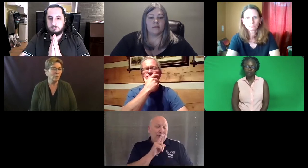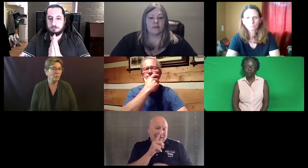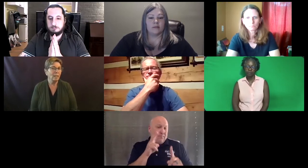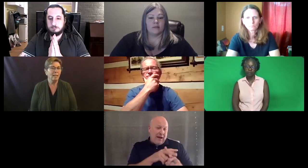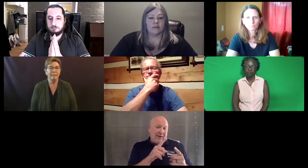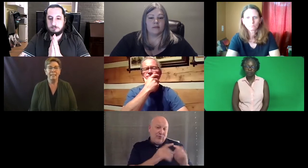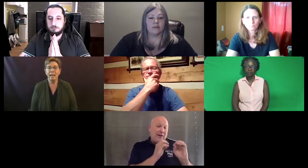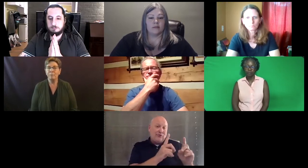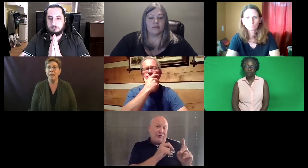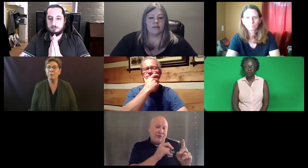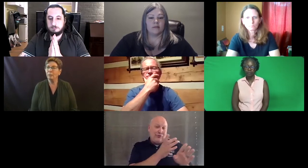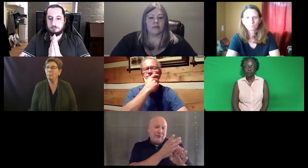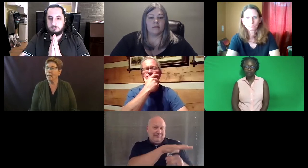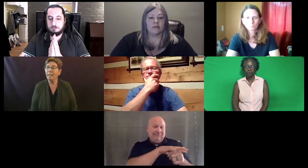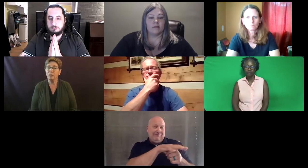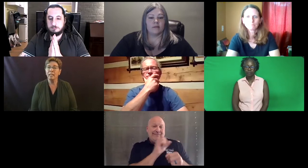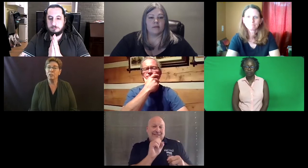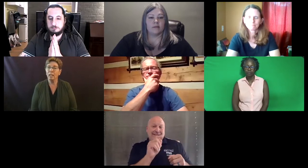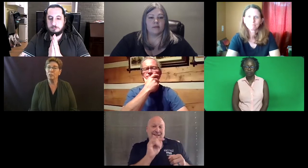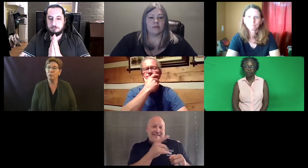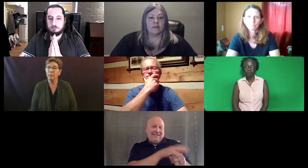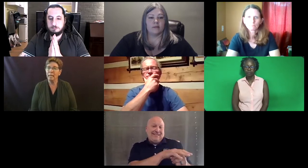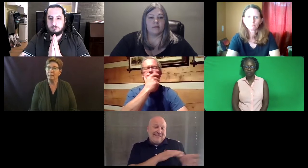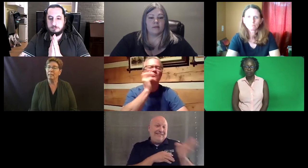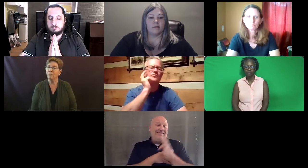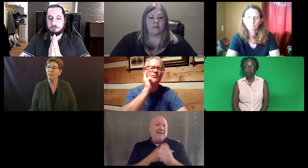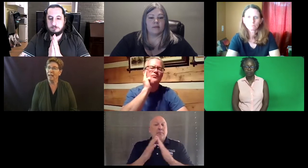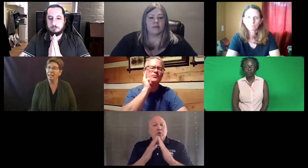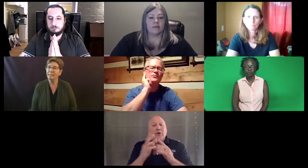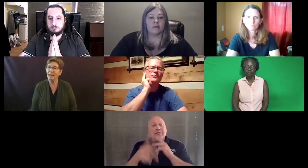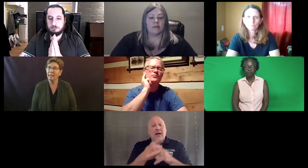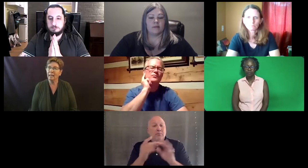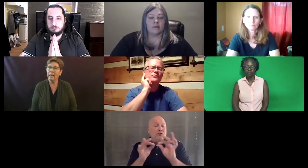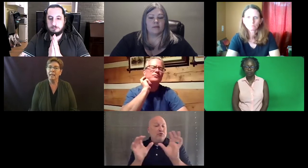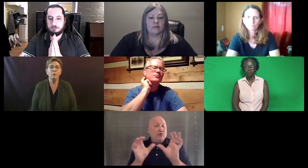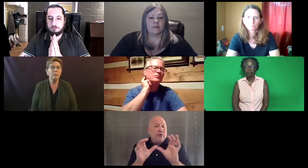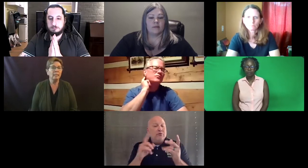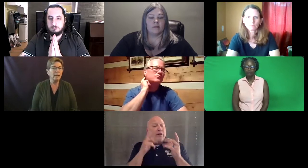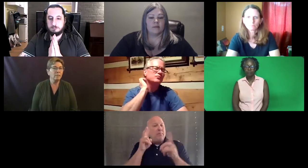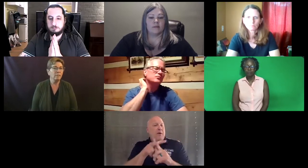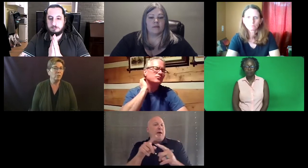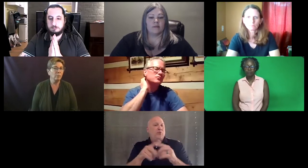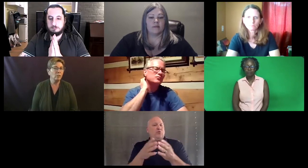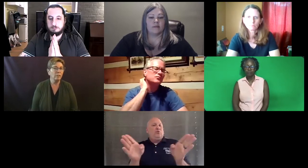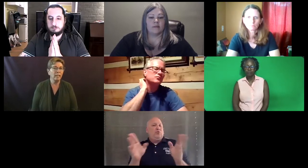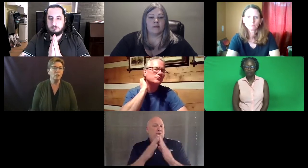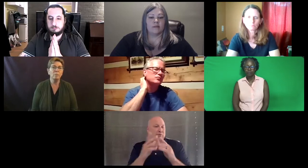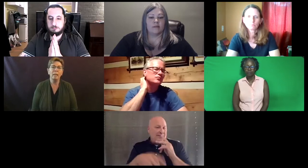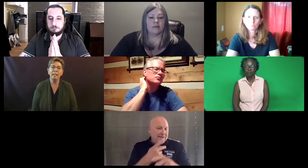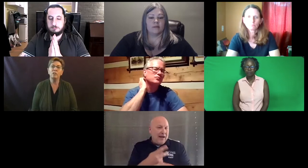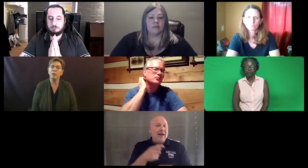interpreters the EIPA applies to the education arena.